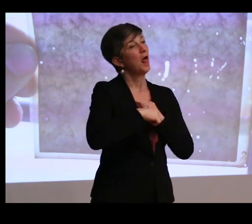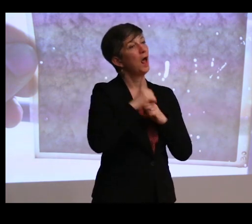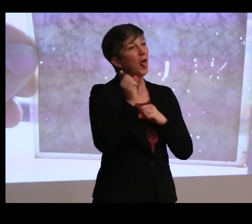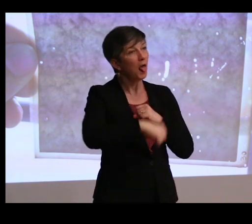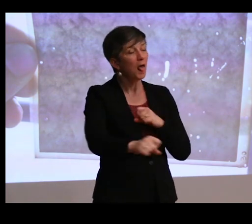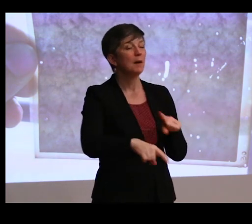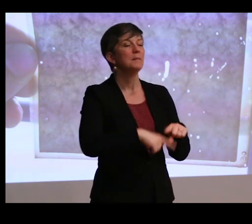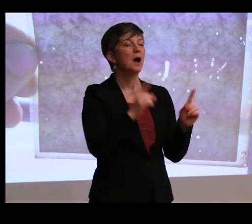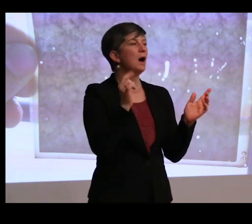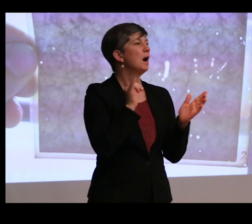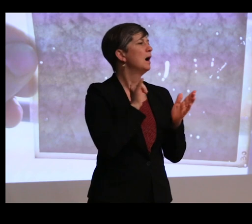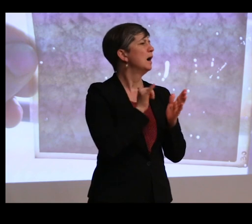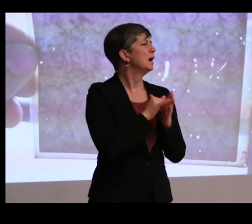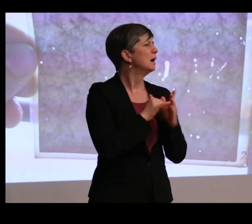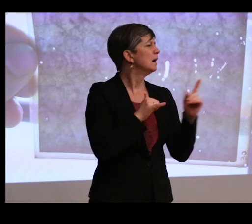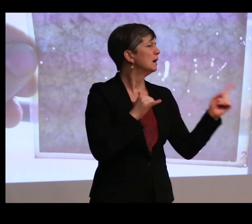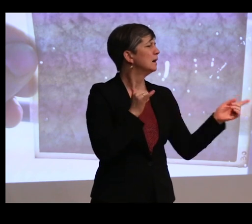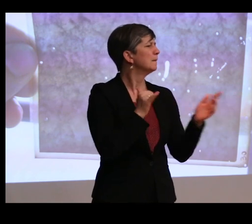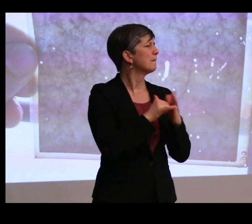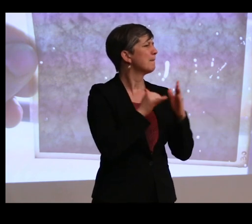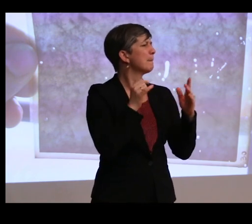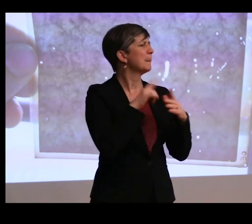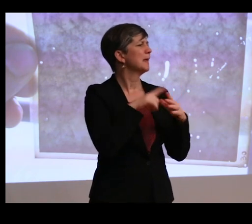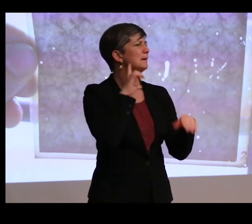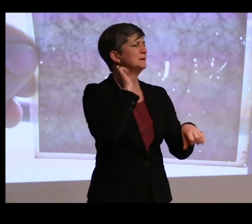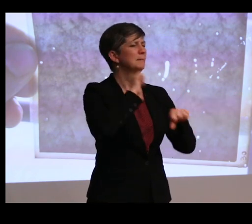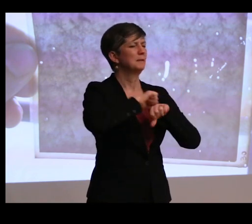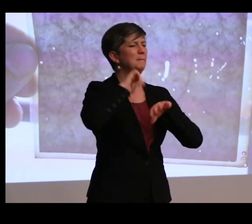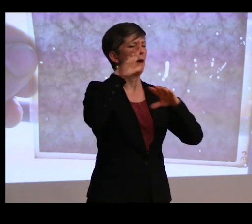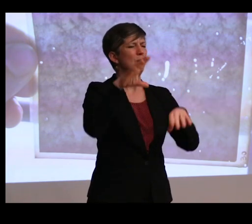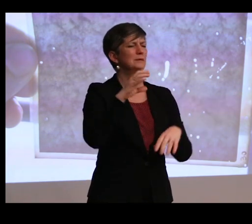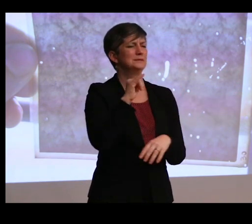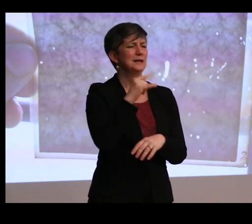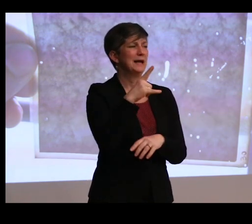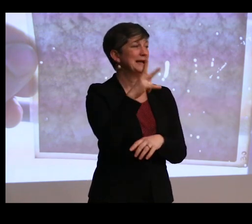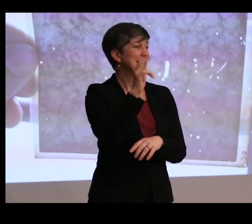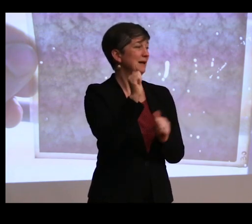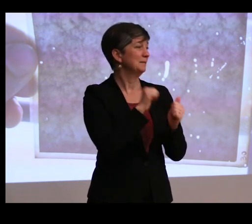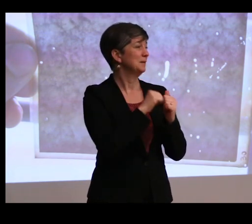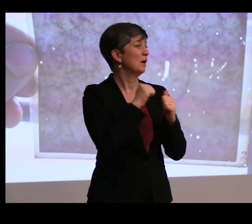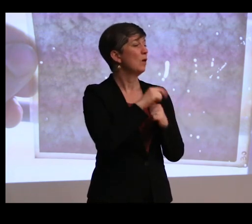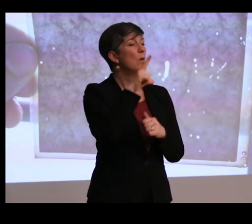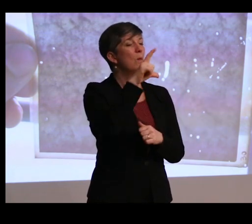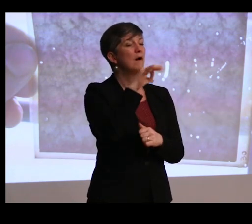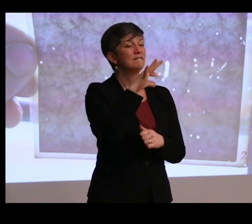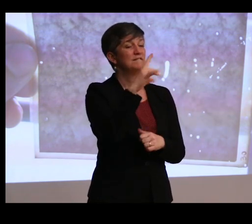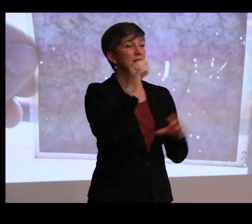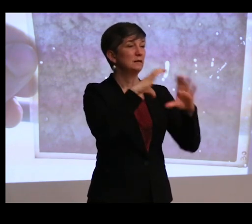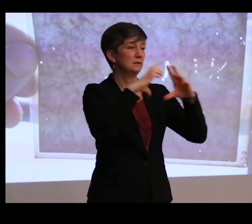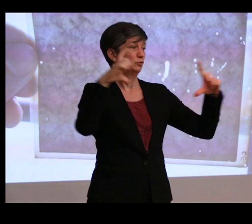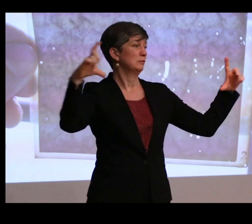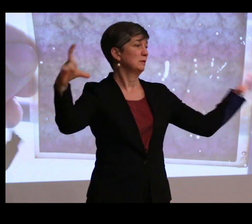They're building a telescope in Hawaii on top of the mountain Mauna Kea. And it's going to be about 100 feet across. It's actually under construction.